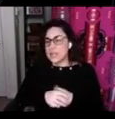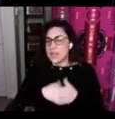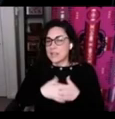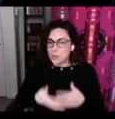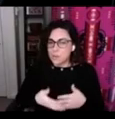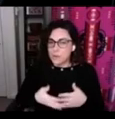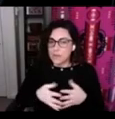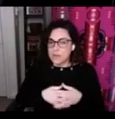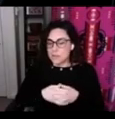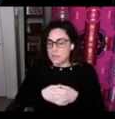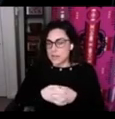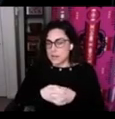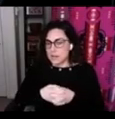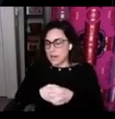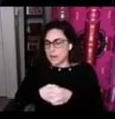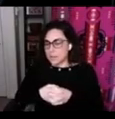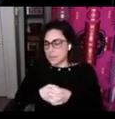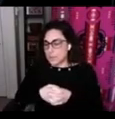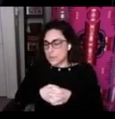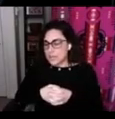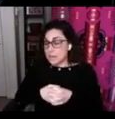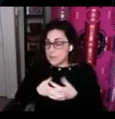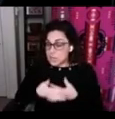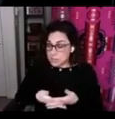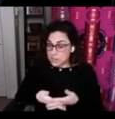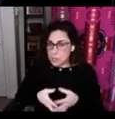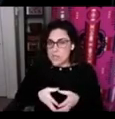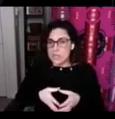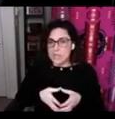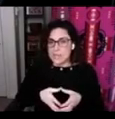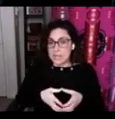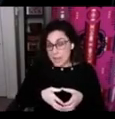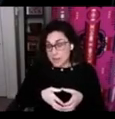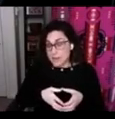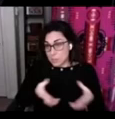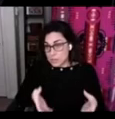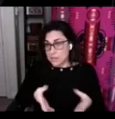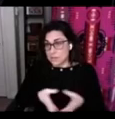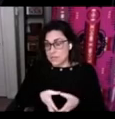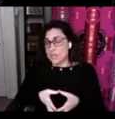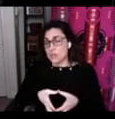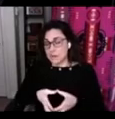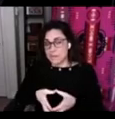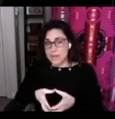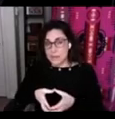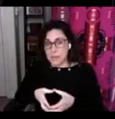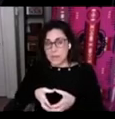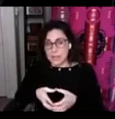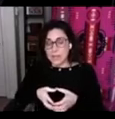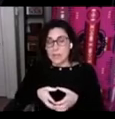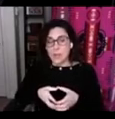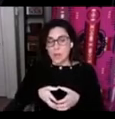and so far this has been envisioned to be in Canada because of the nature of our funding mainly